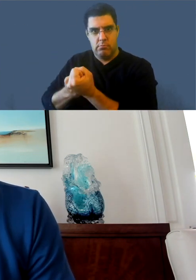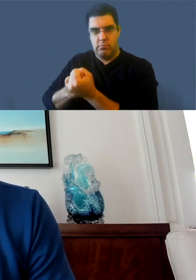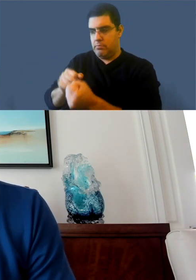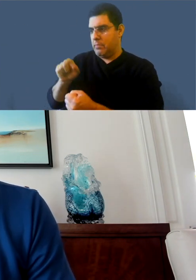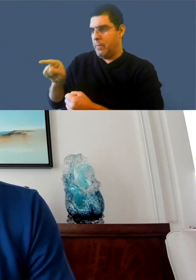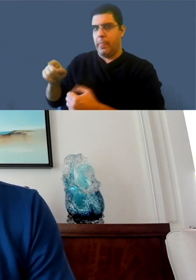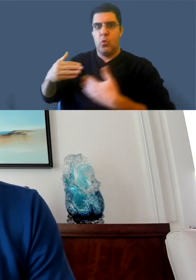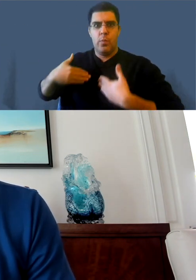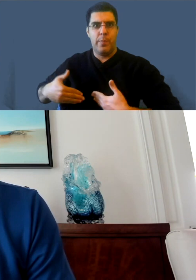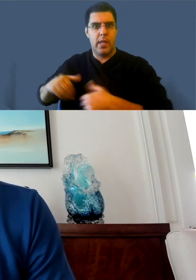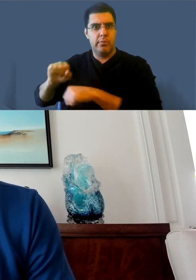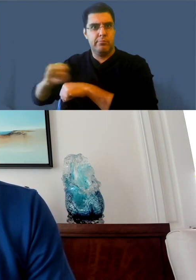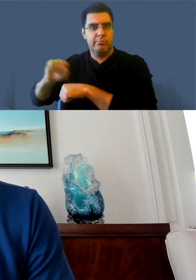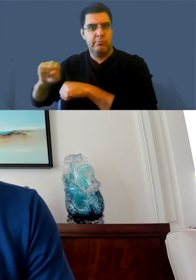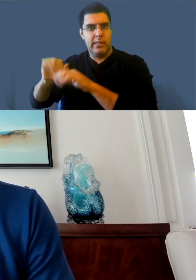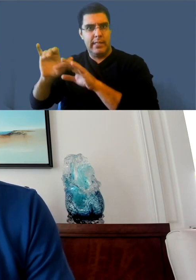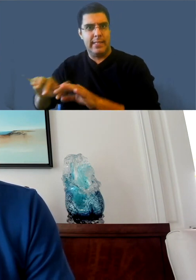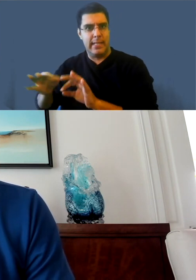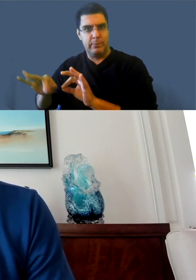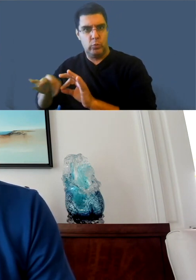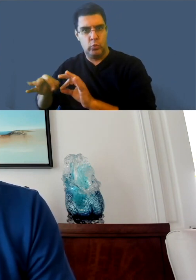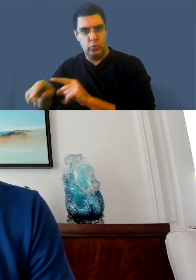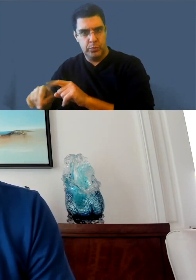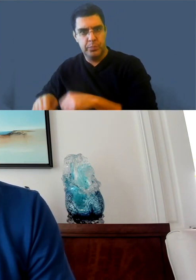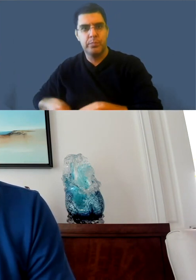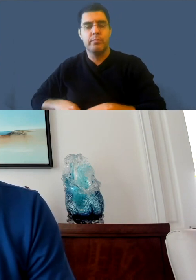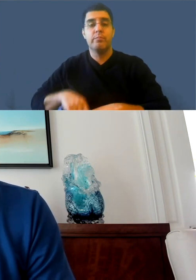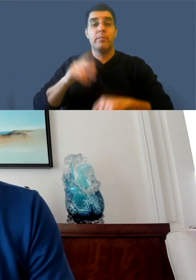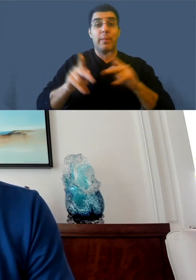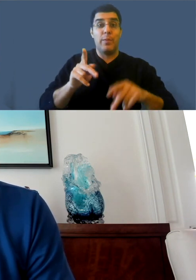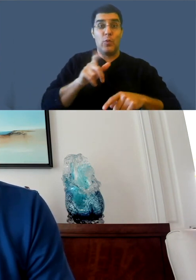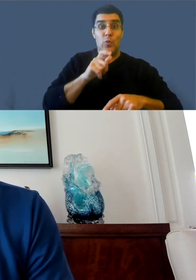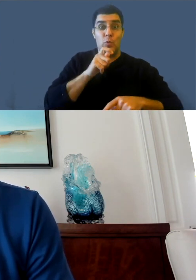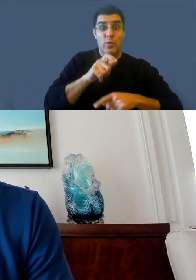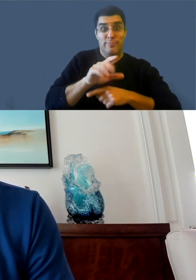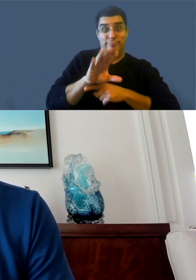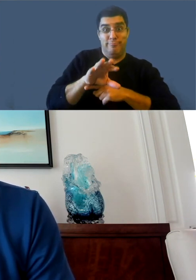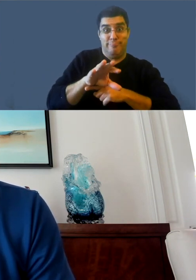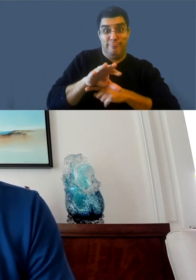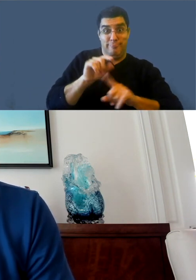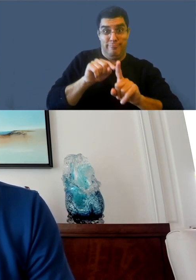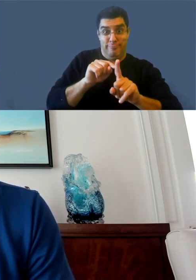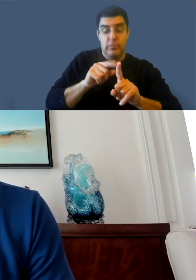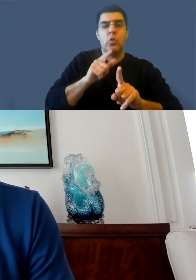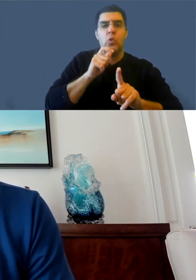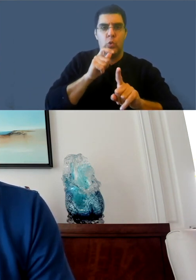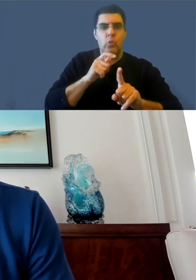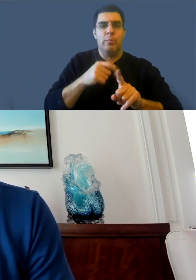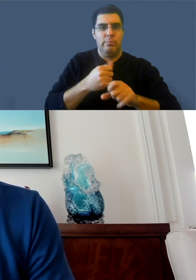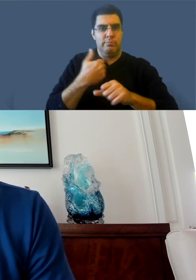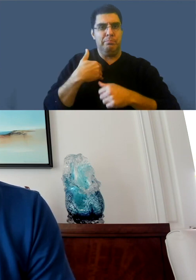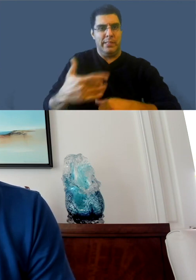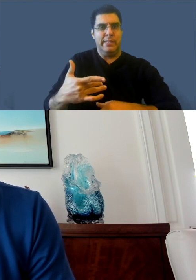One of them is generated from the creator, who goes into his or her video and adds captions.